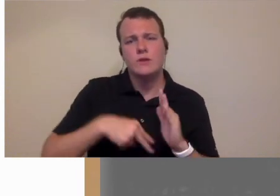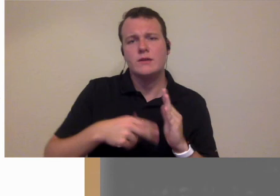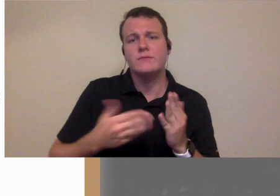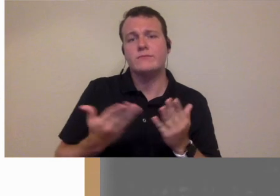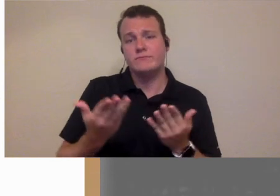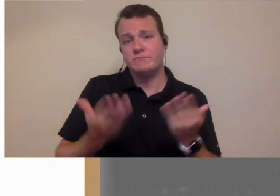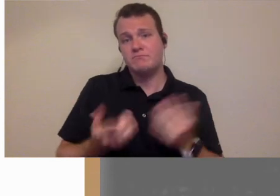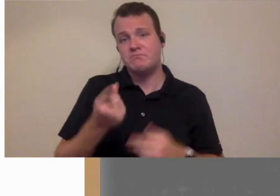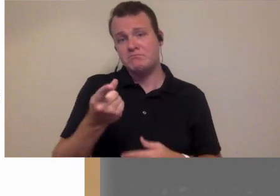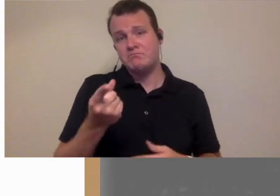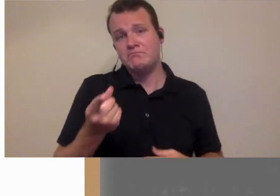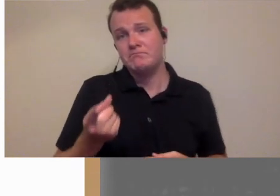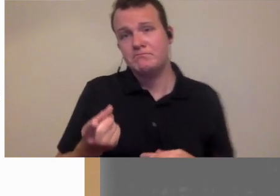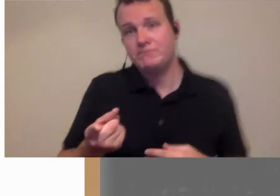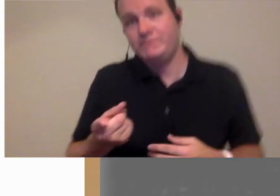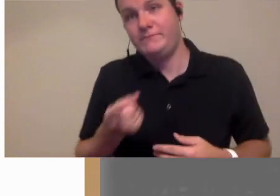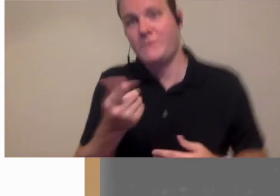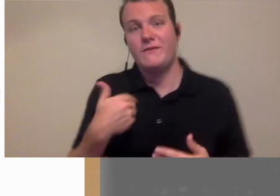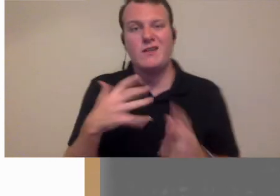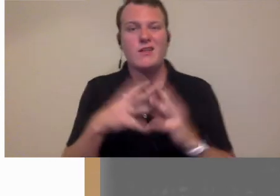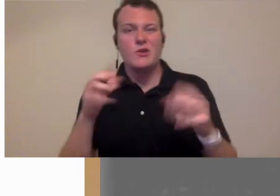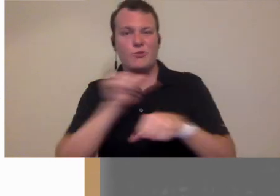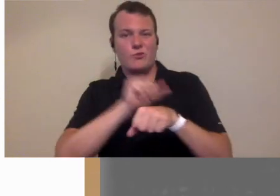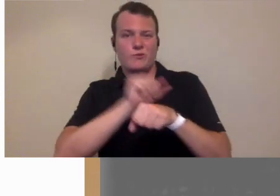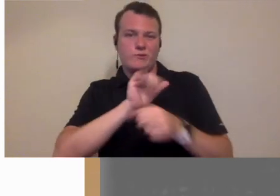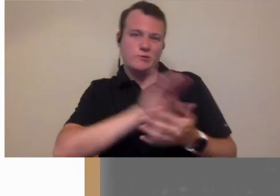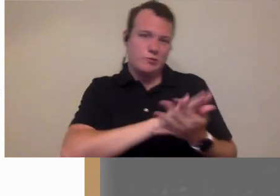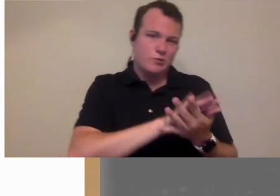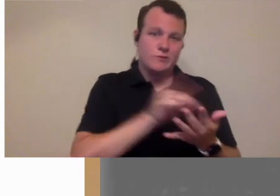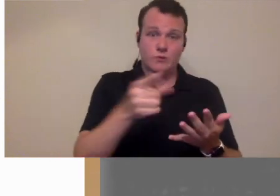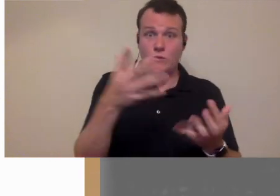you probably have a lot of you know work to do for school and stuff you're not